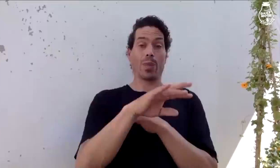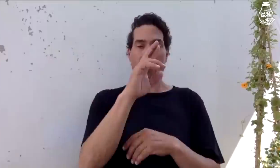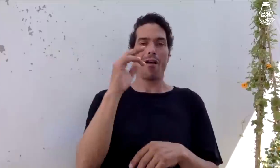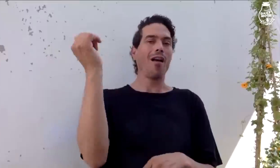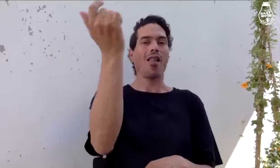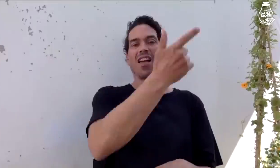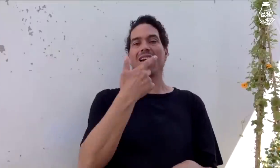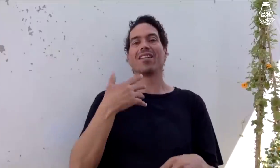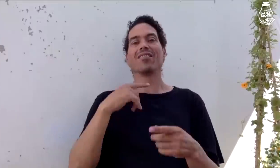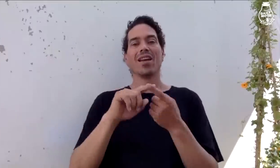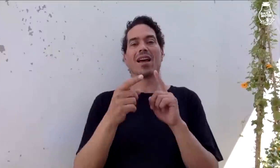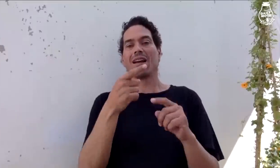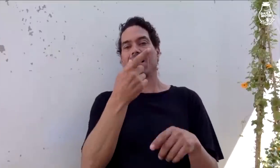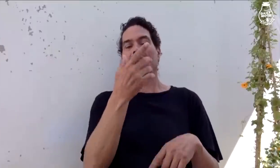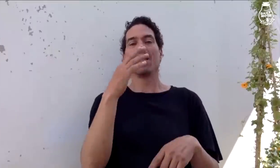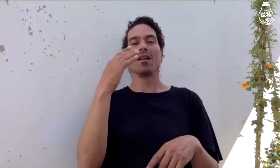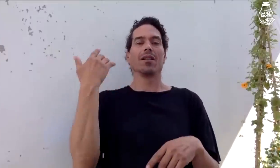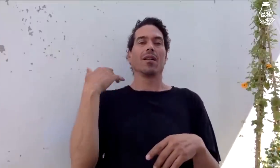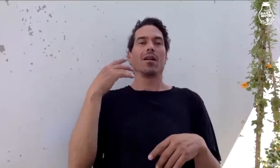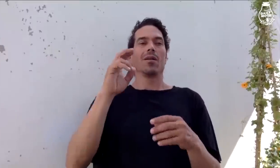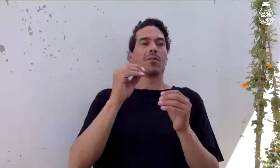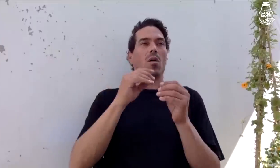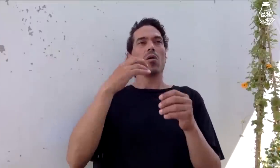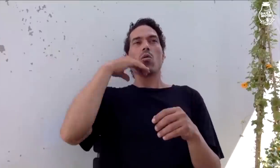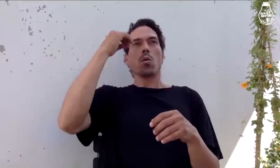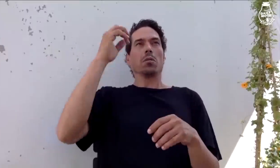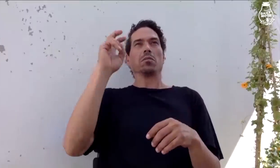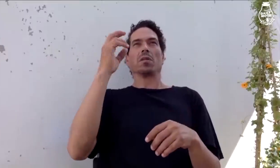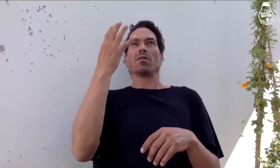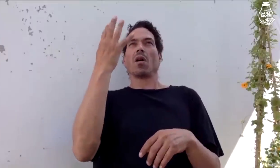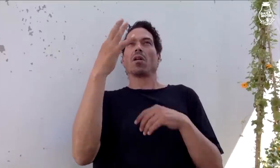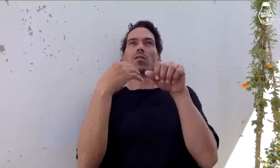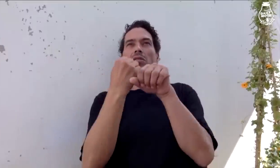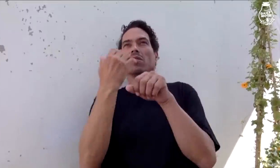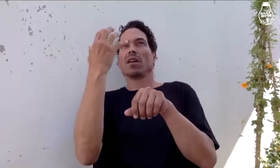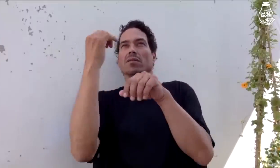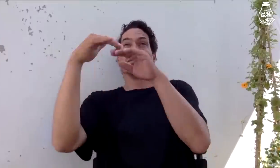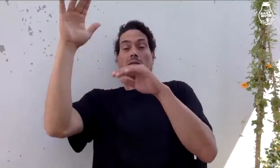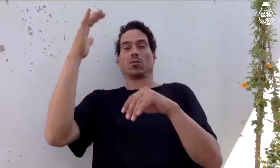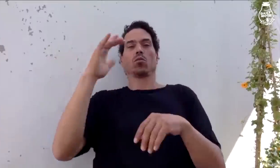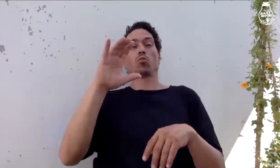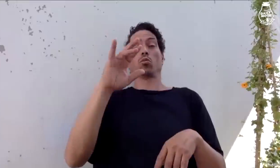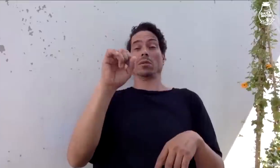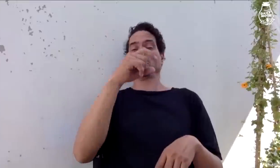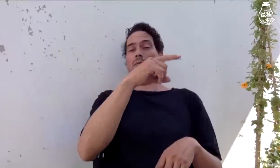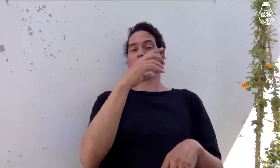When I got there, most of my friends were around four, five years older than me.